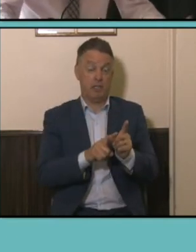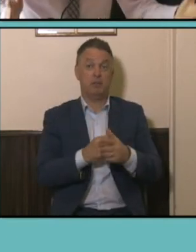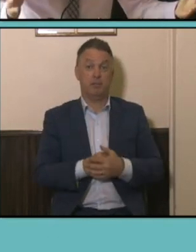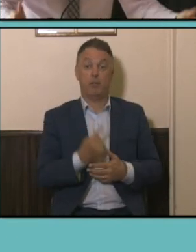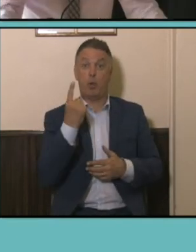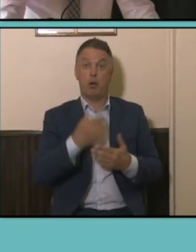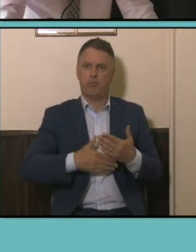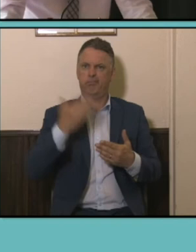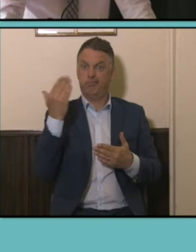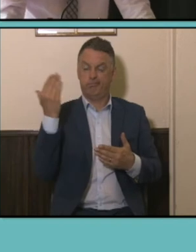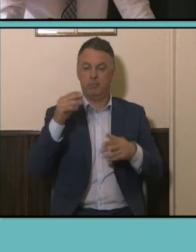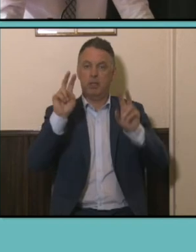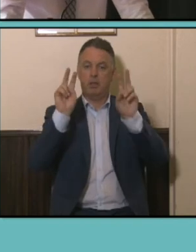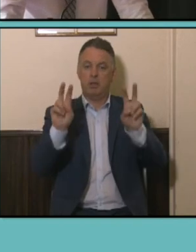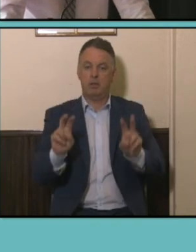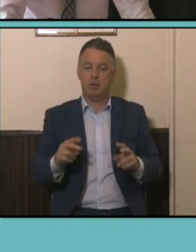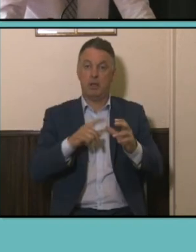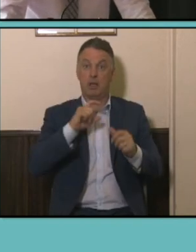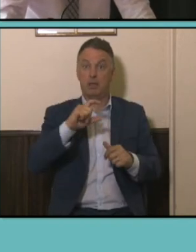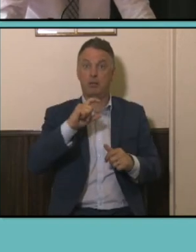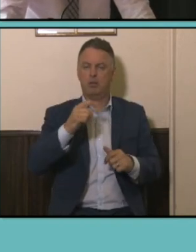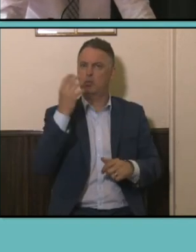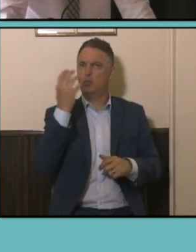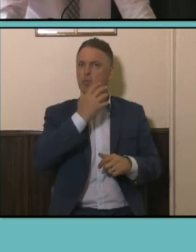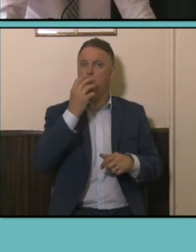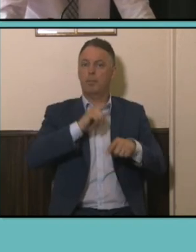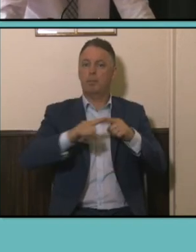accounting accounting features again 8.1% was the most common field of study